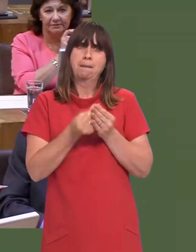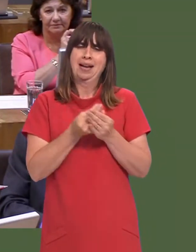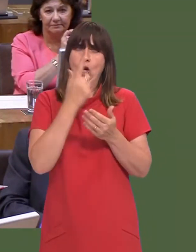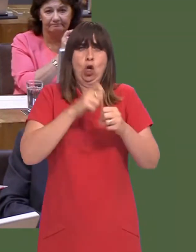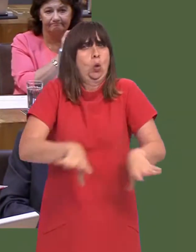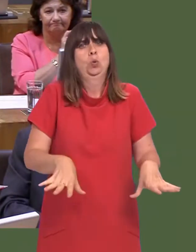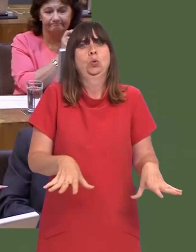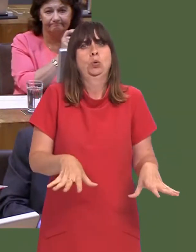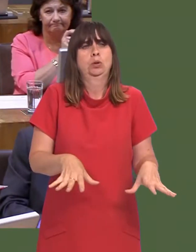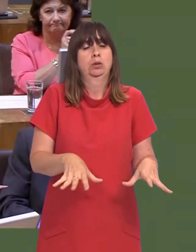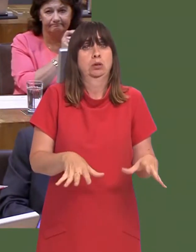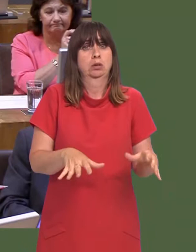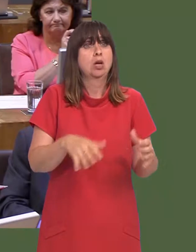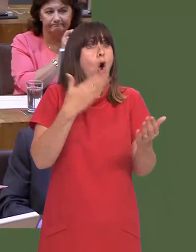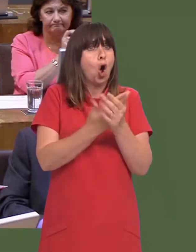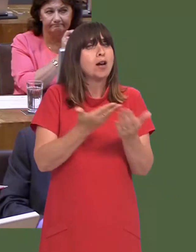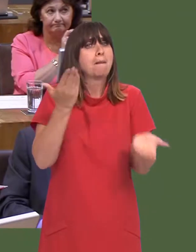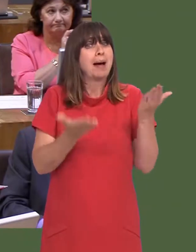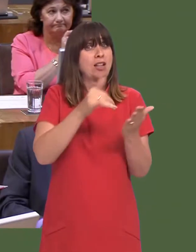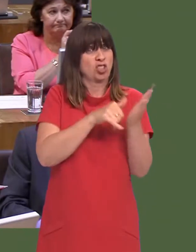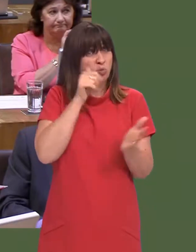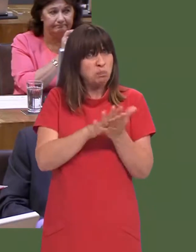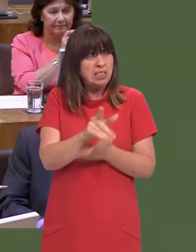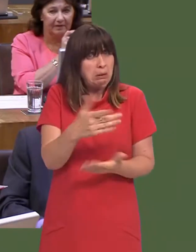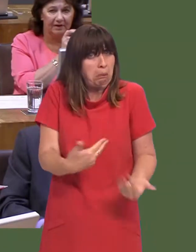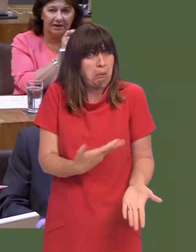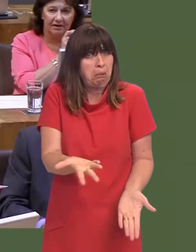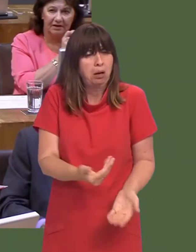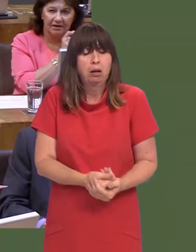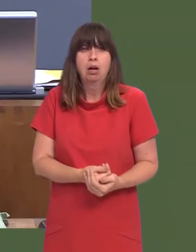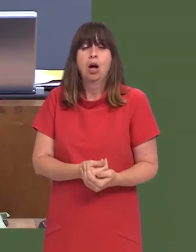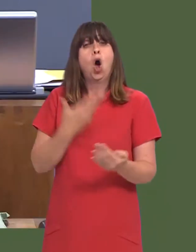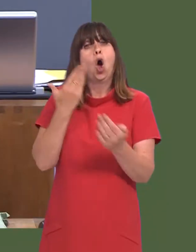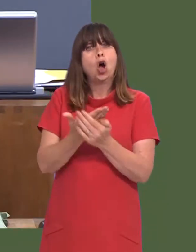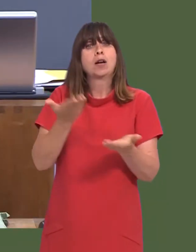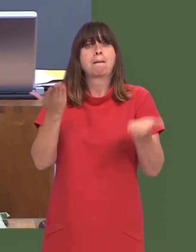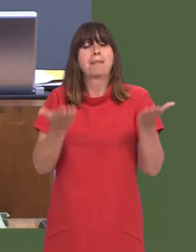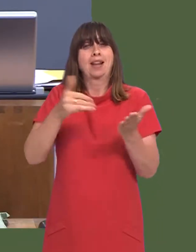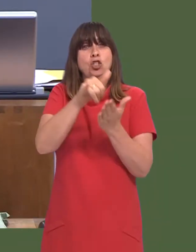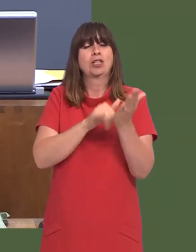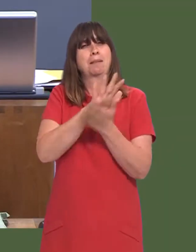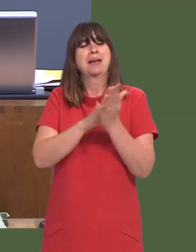being regarded as being on balance sheet. I donít know if she knows what that means, but ëon balance sheetí means that it'll